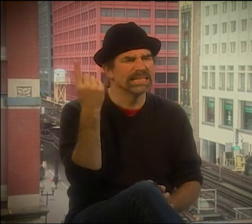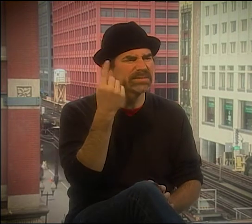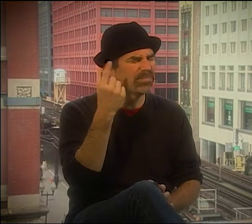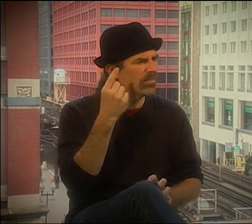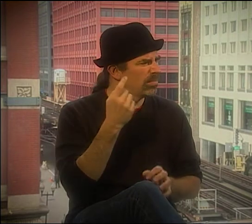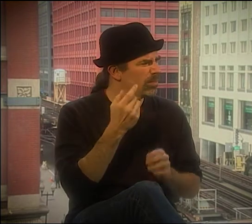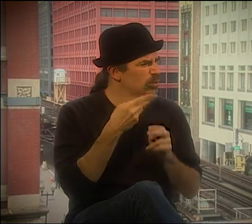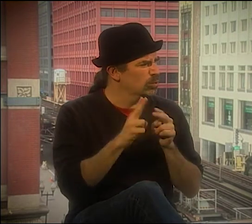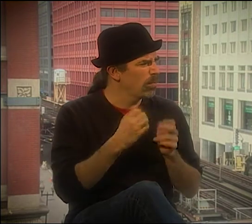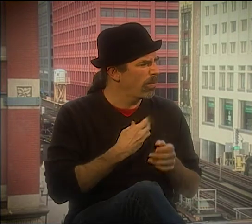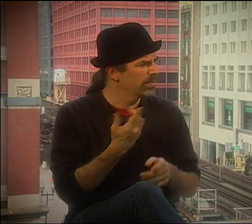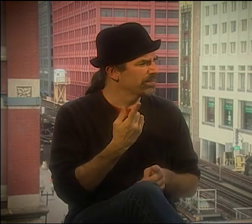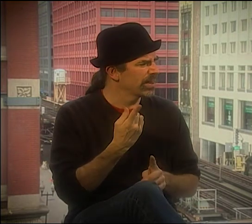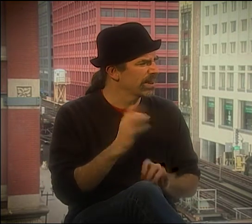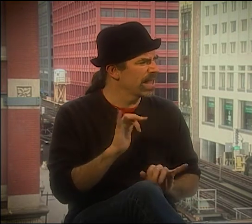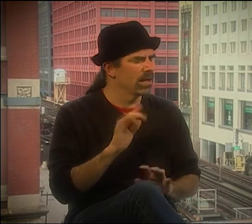FOR EVERYBODY ELSE TO CATCH UP.